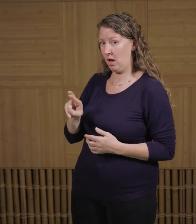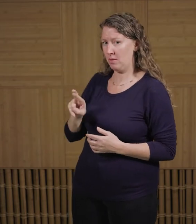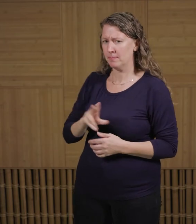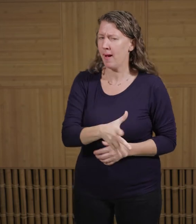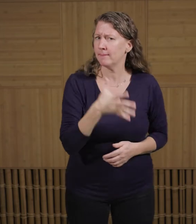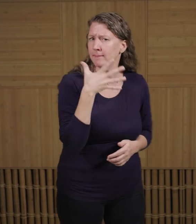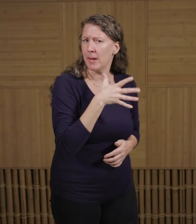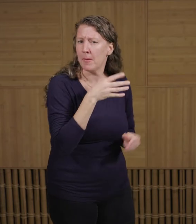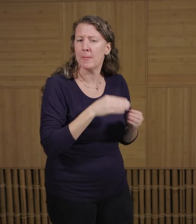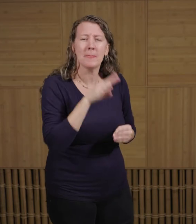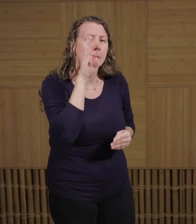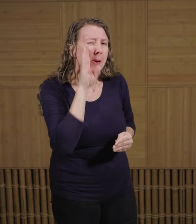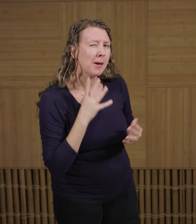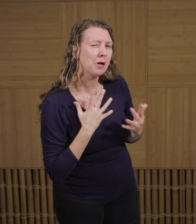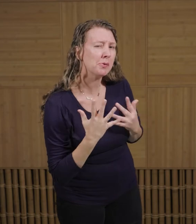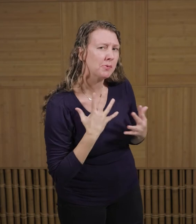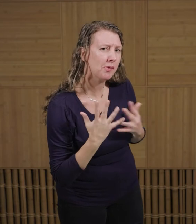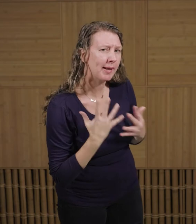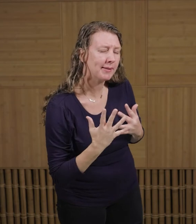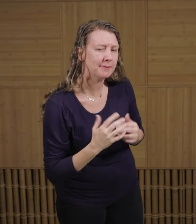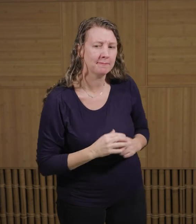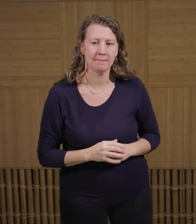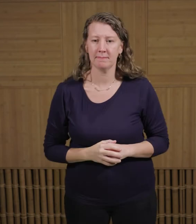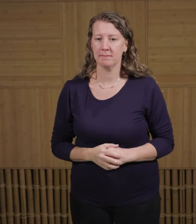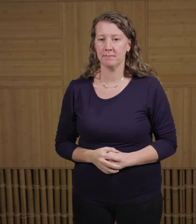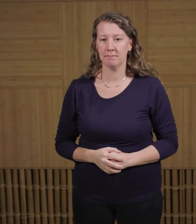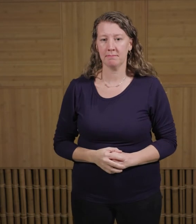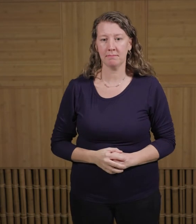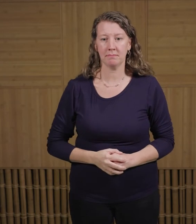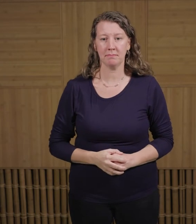whereas females tend to be a more muted brown or gray color.